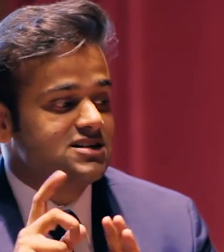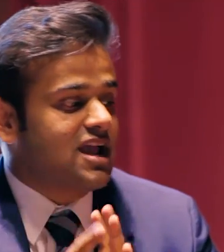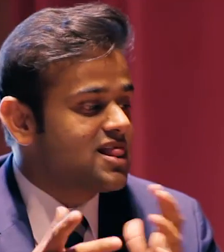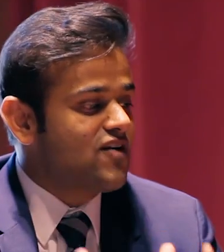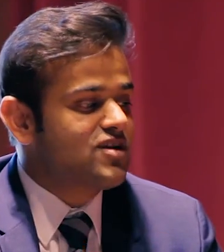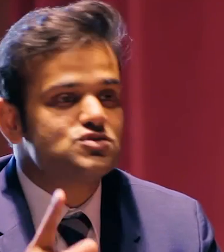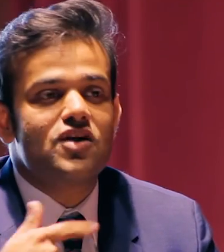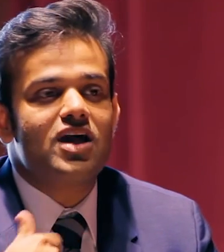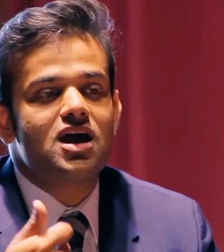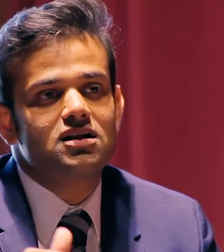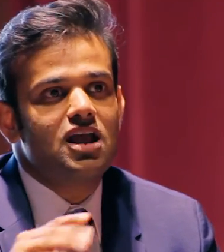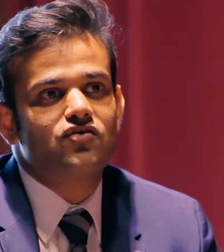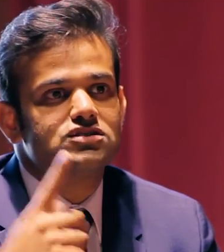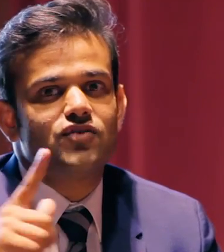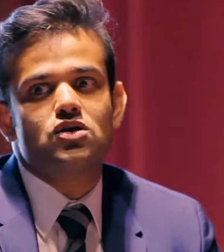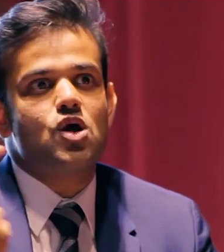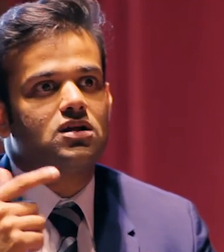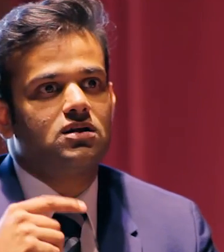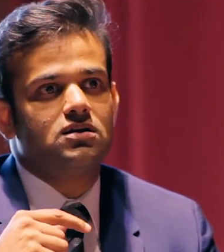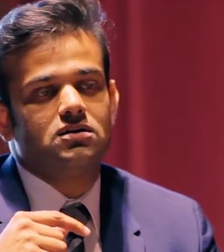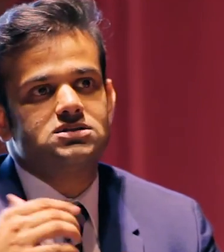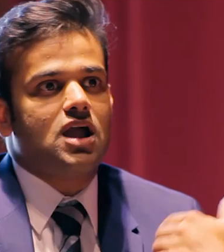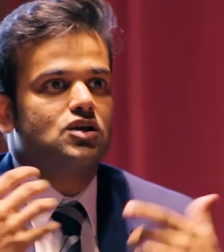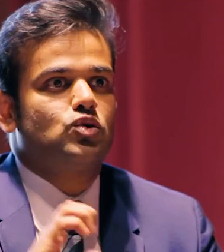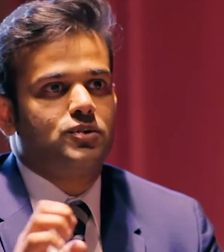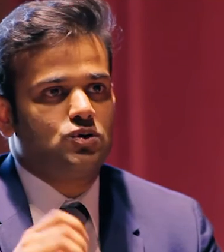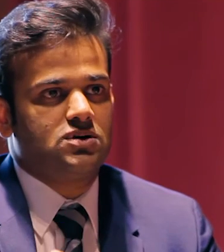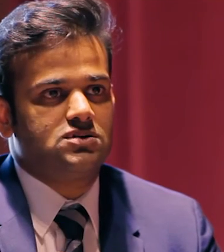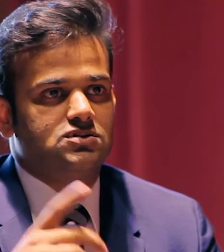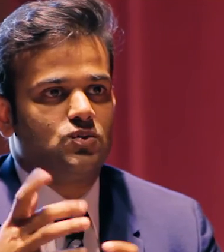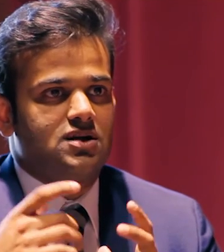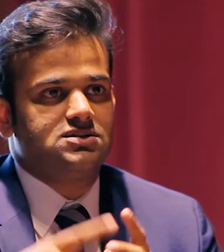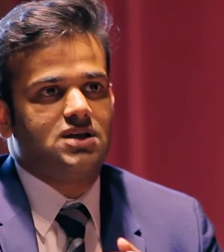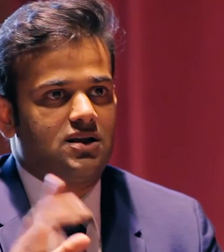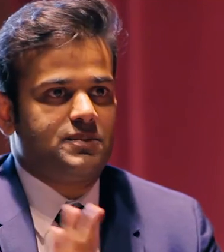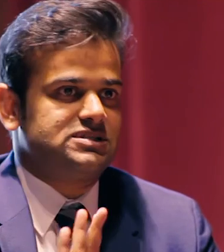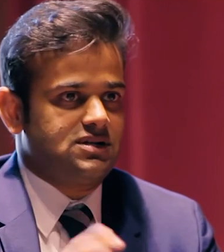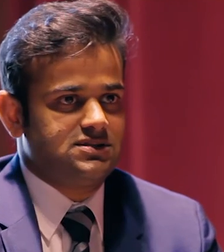[Vai] Great. 30 seconds left, do you have any advice for the young entrepreneurs out there,